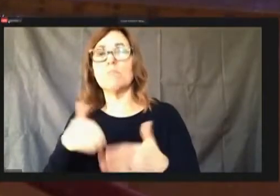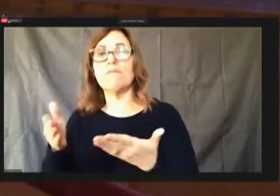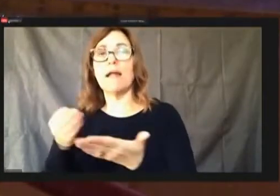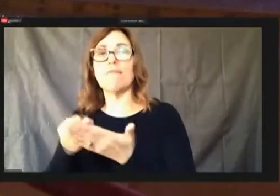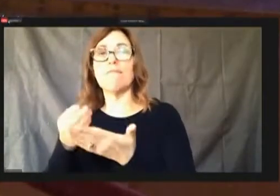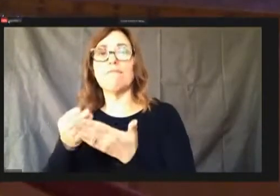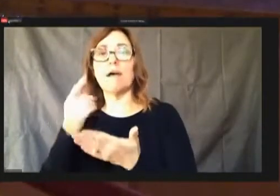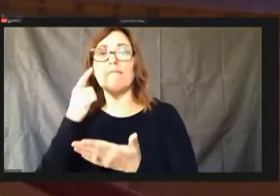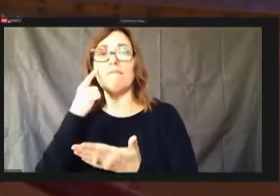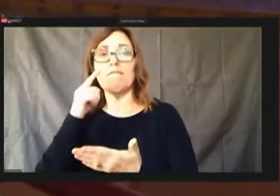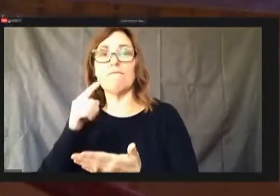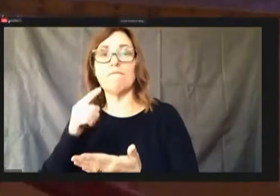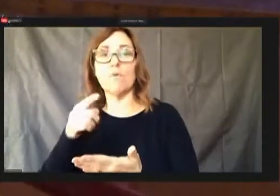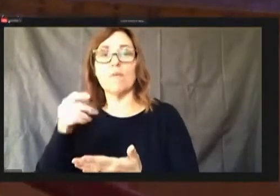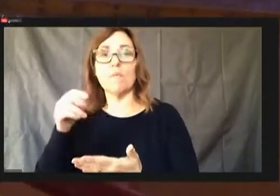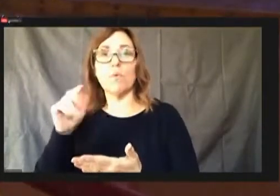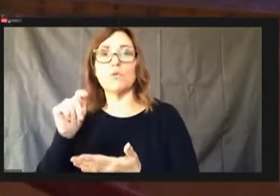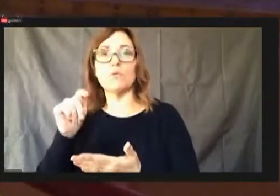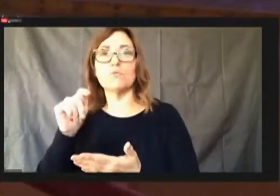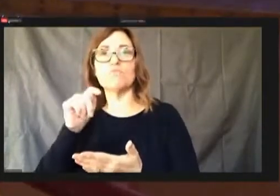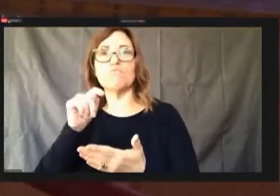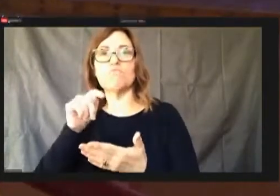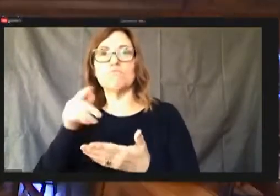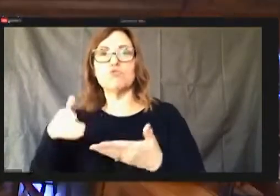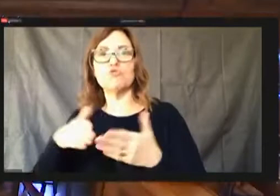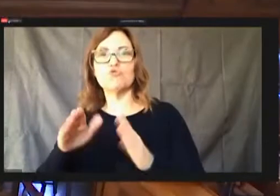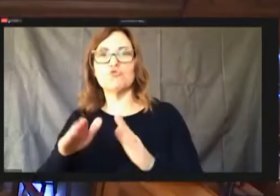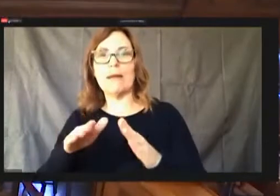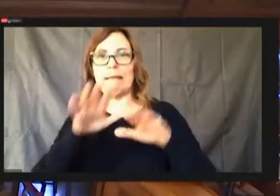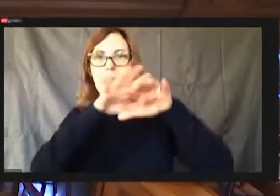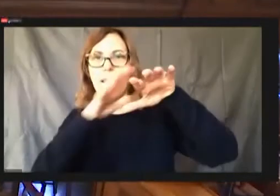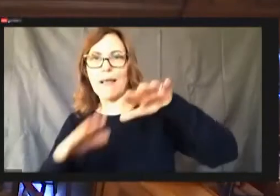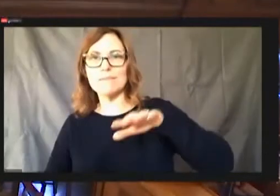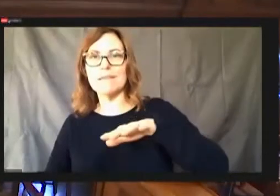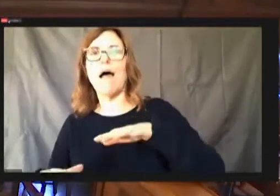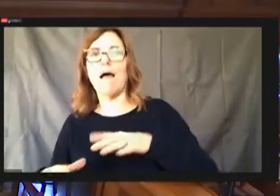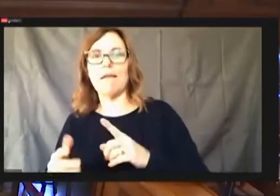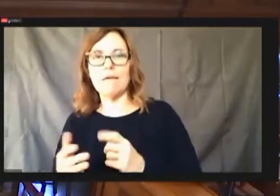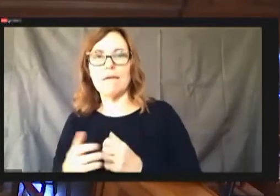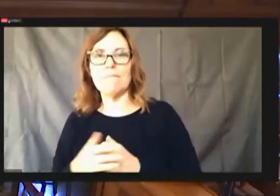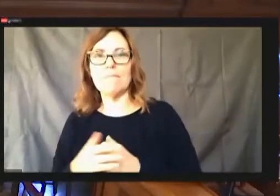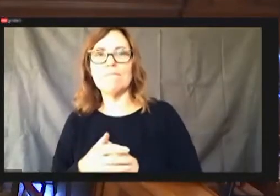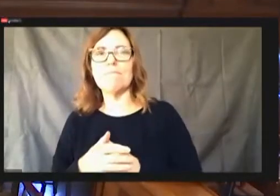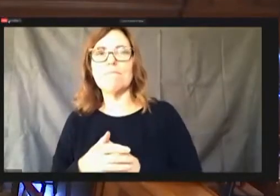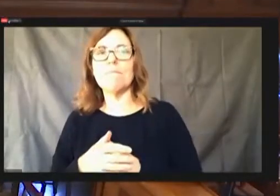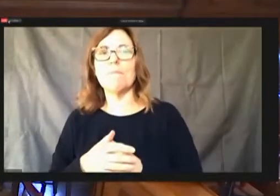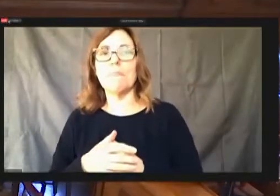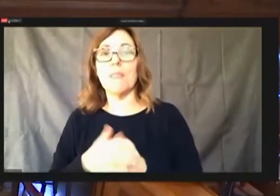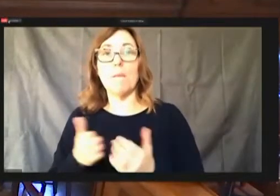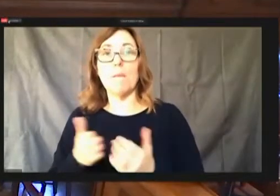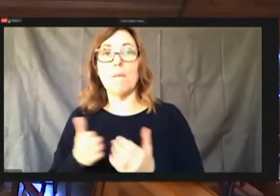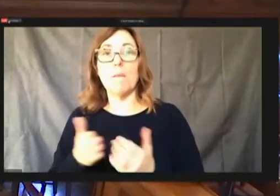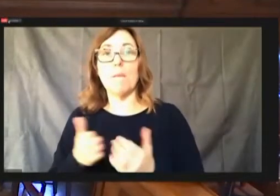landslide from taking. Motion to approve. Second. Discussion see none.